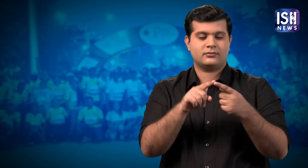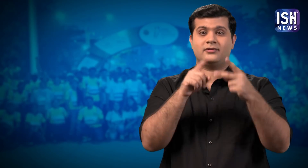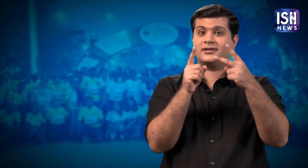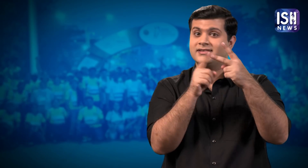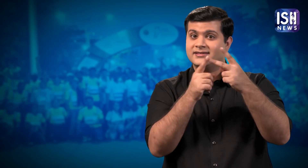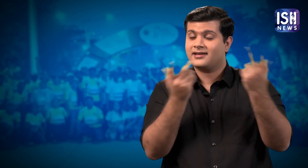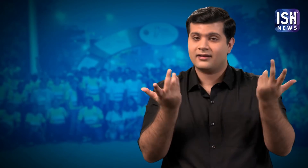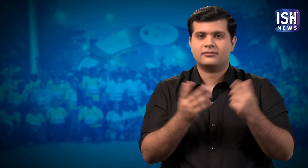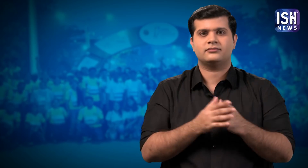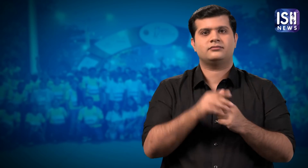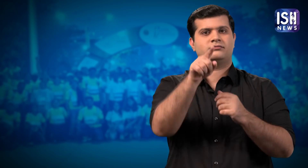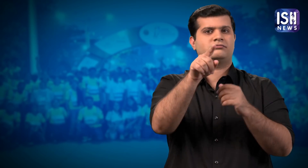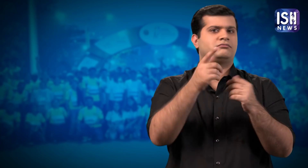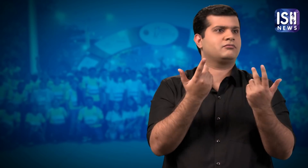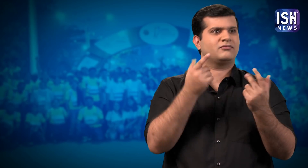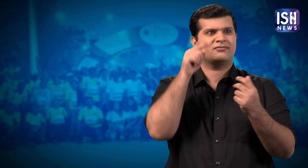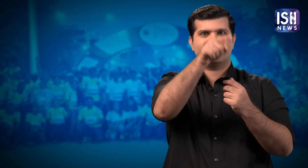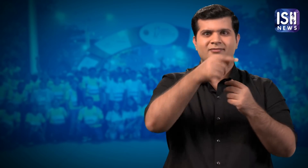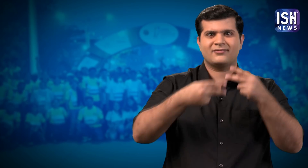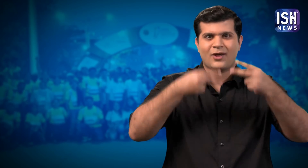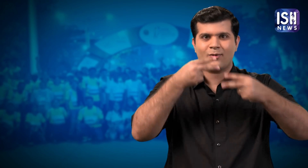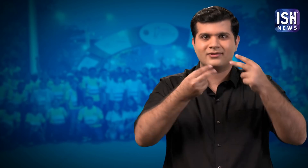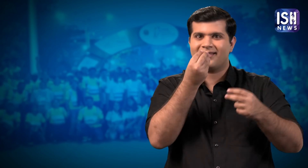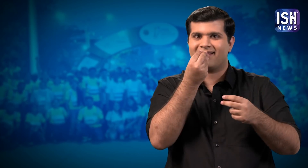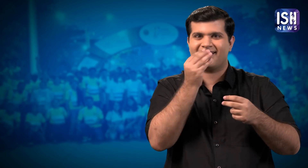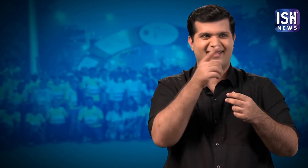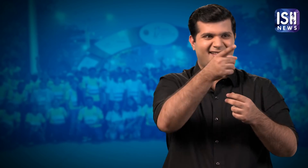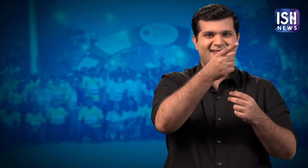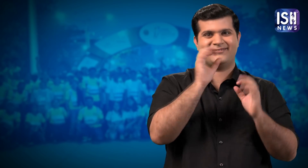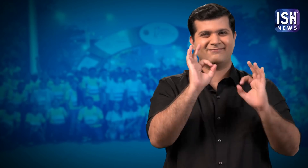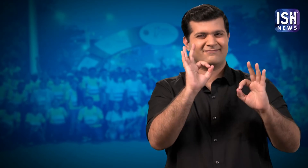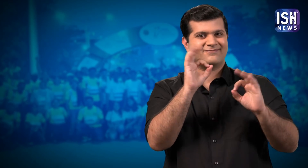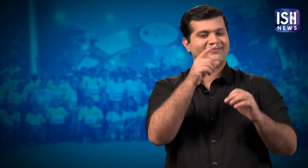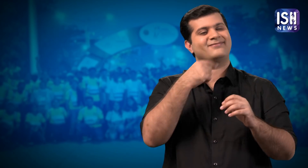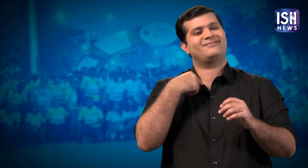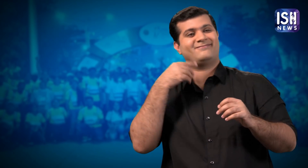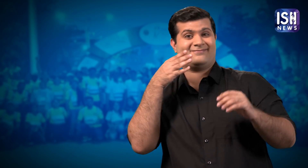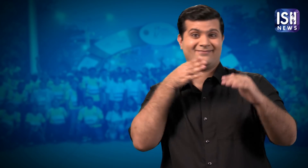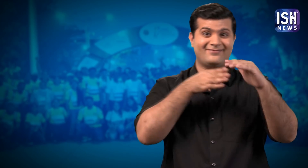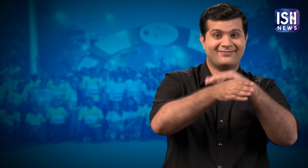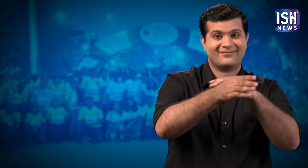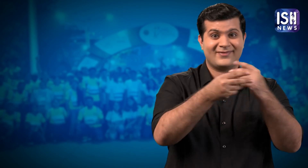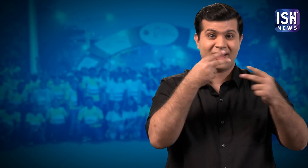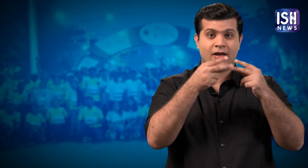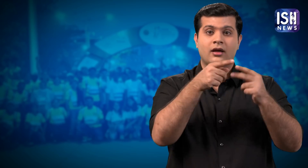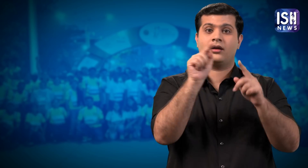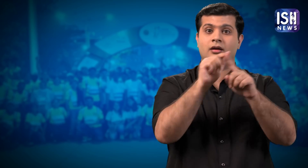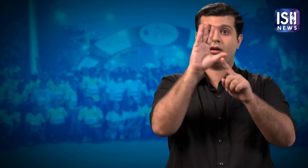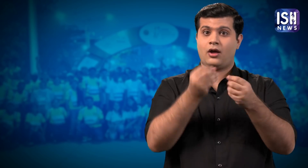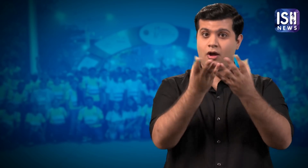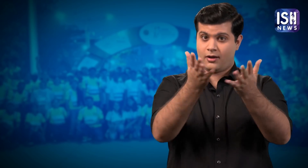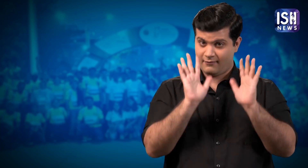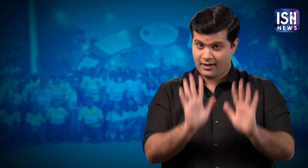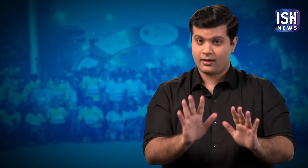The App provides discounts for many restaurants as well.